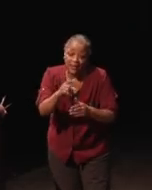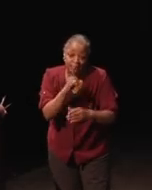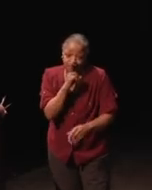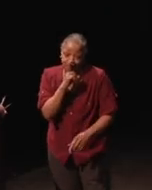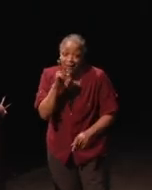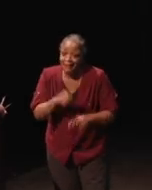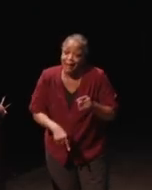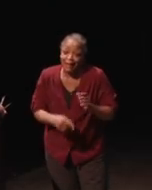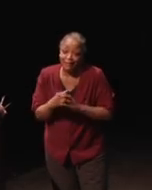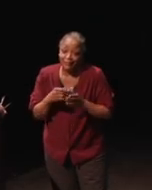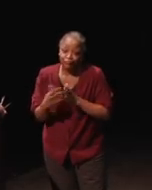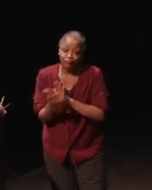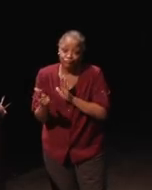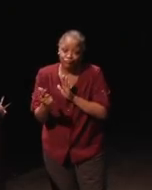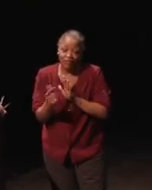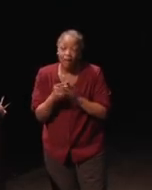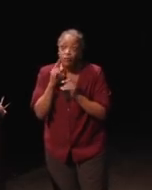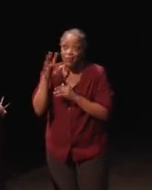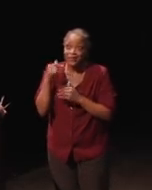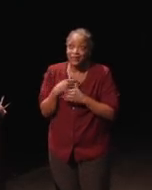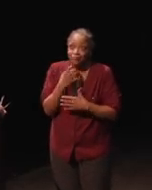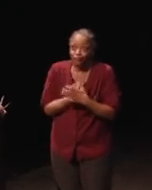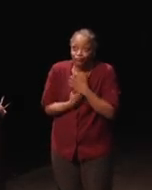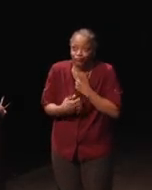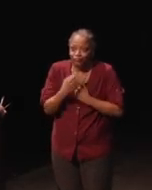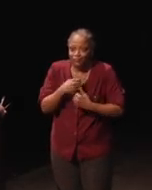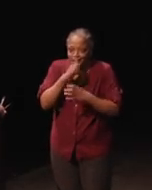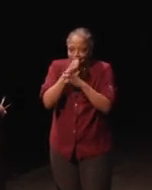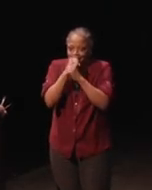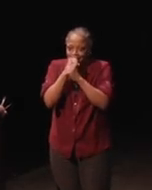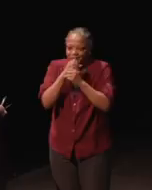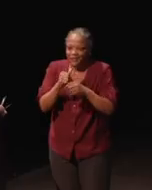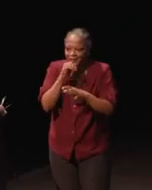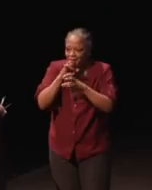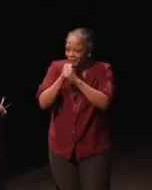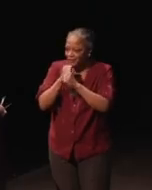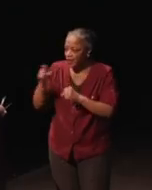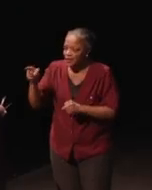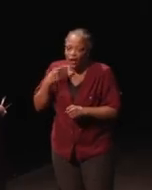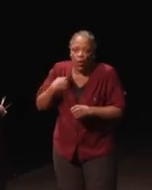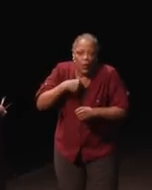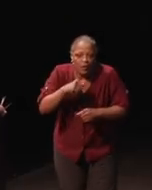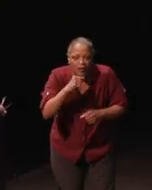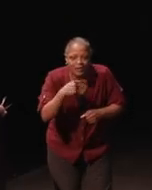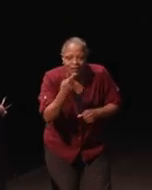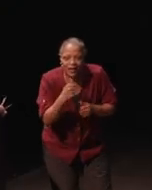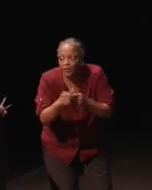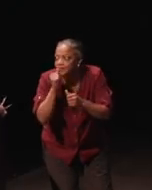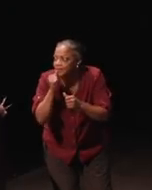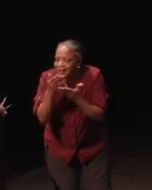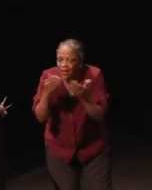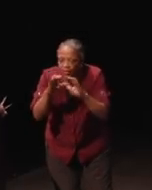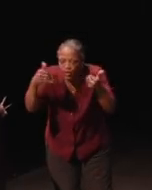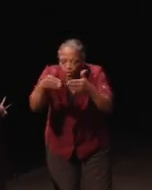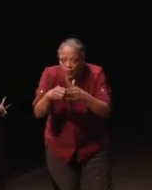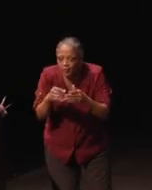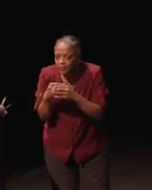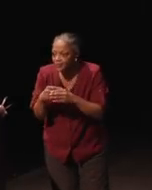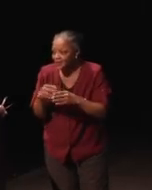which makes me crazy but it's all confidential. But. We won't tell anyone. You're right, I'm only being videotaped.